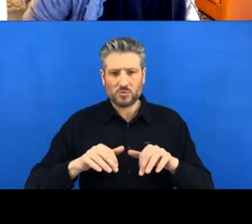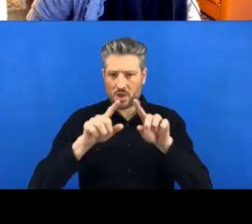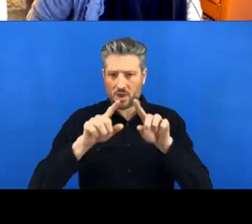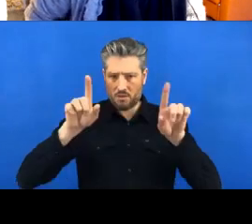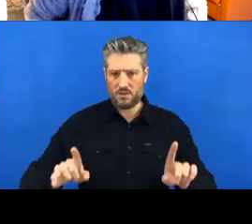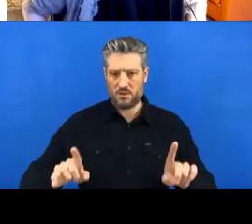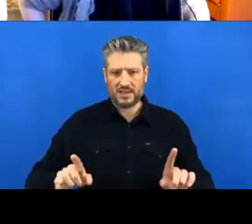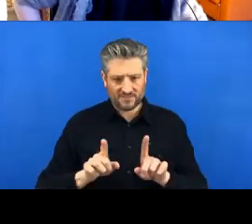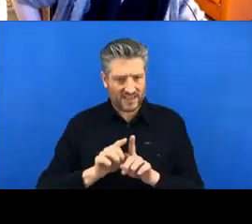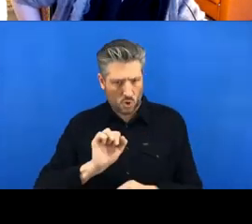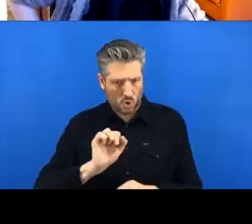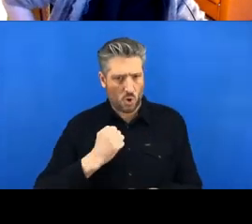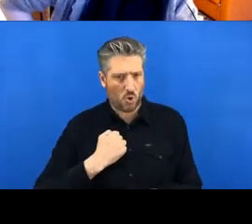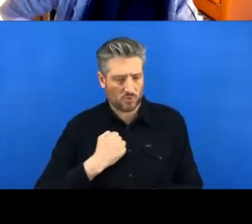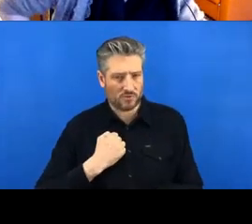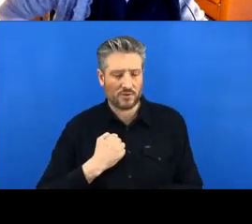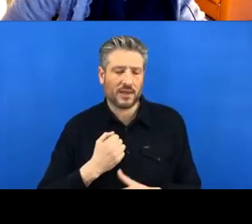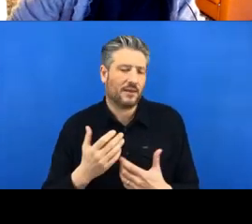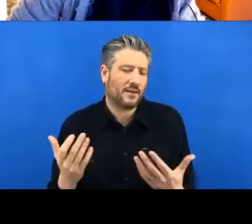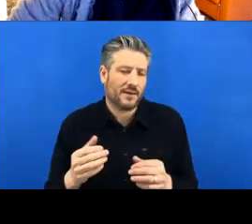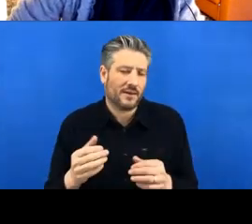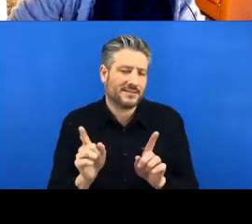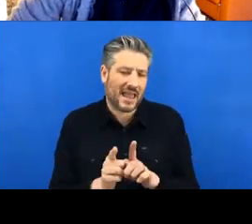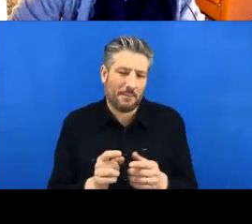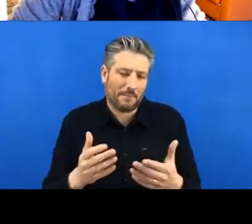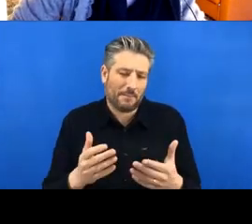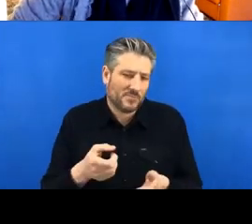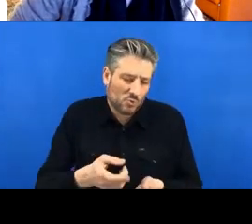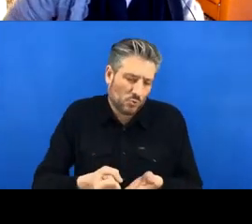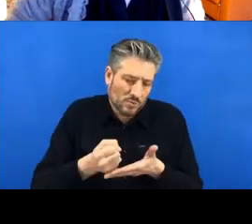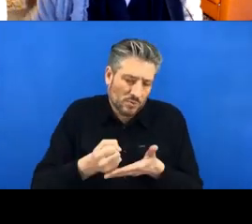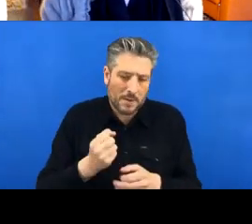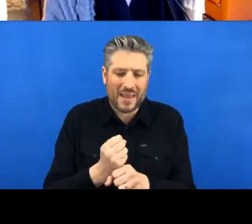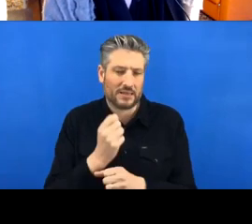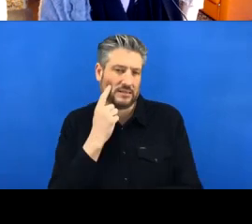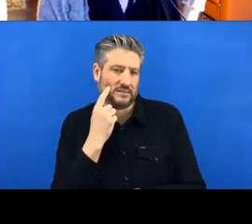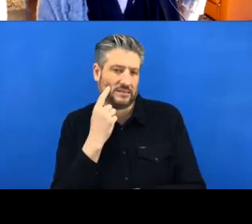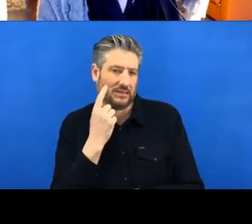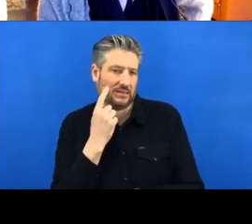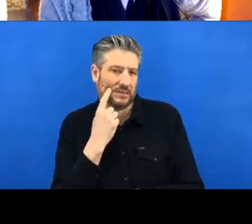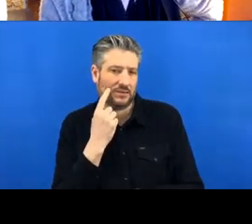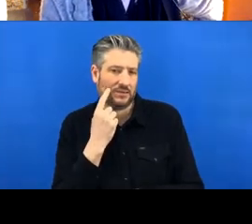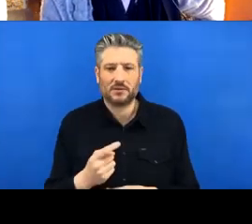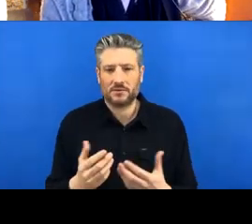when you're learning to ride. It can make things a lot simpler for beginners, but you don't technically need it.